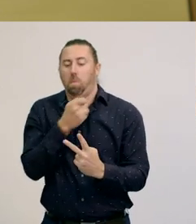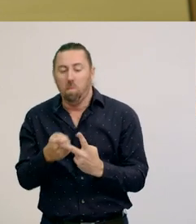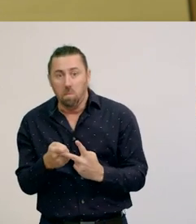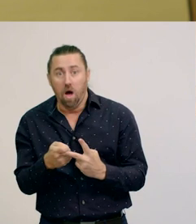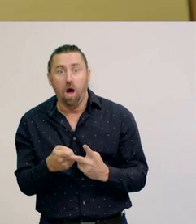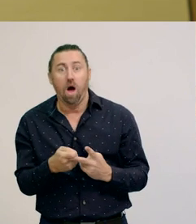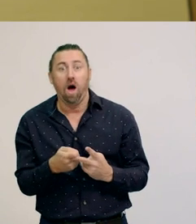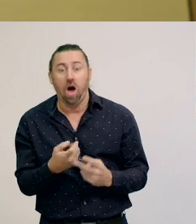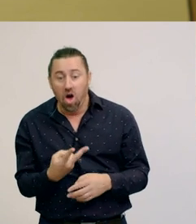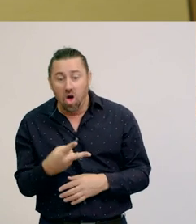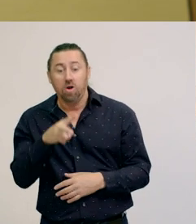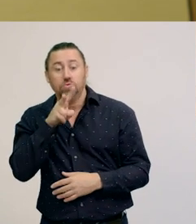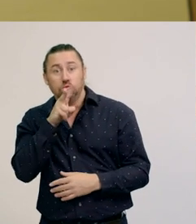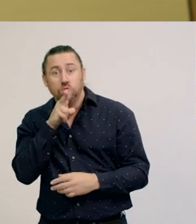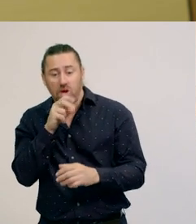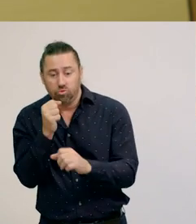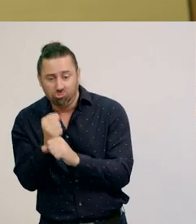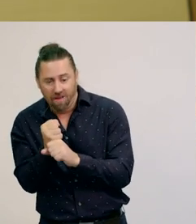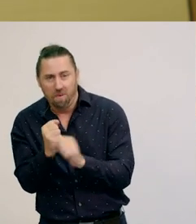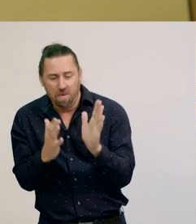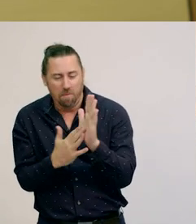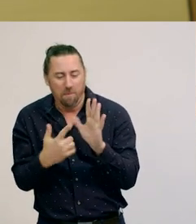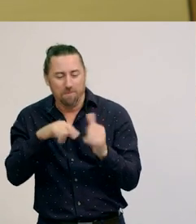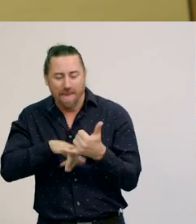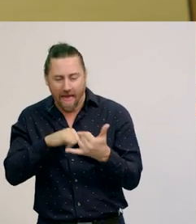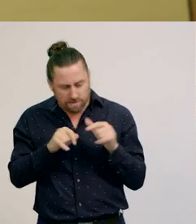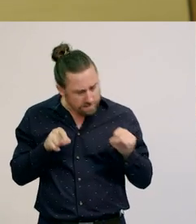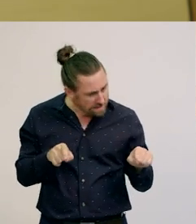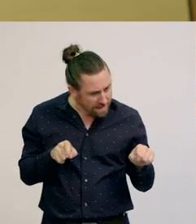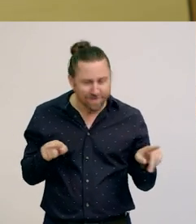and the scale reads 200g for the mass of this part of butter.